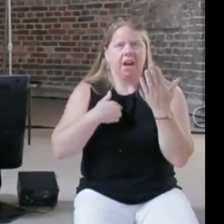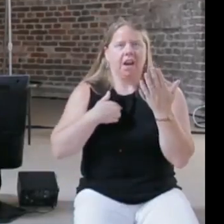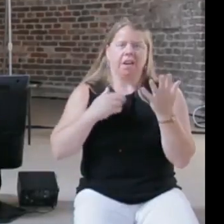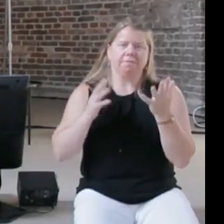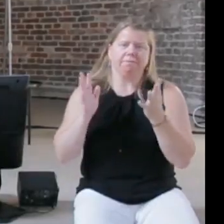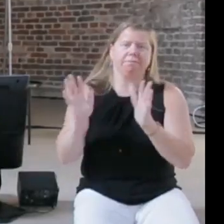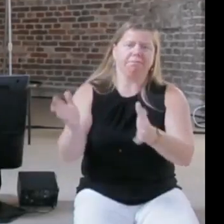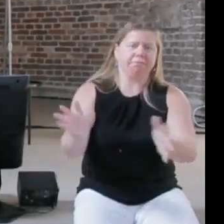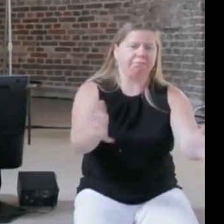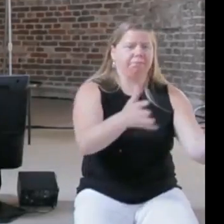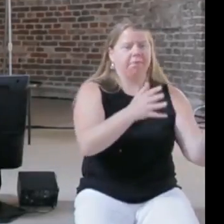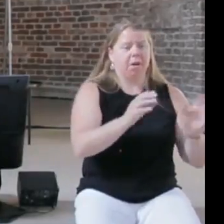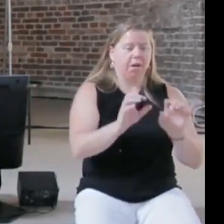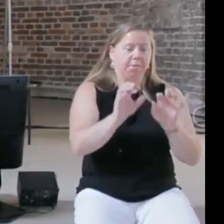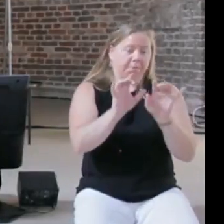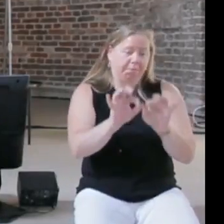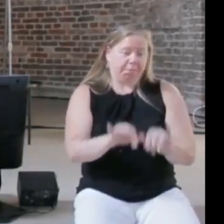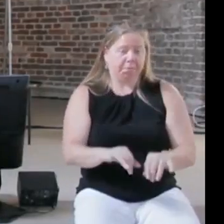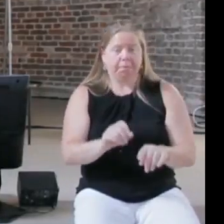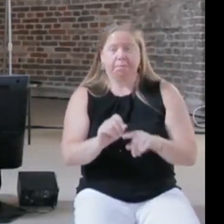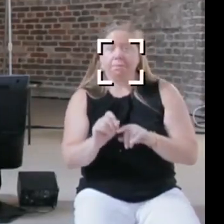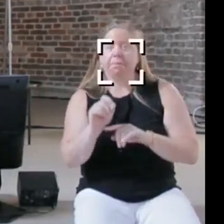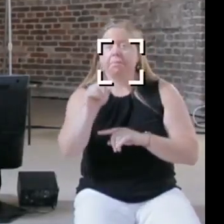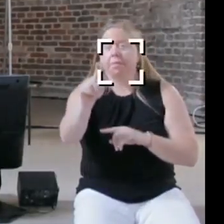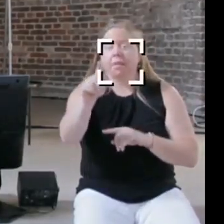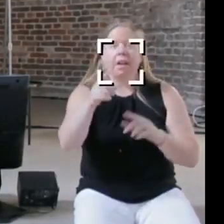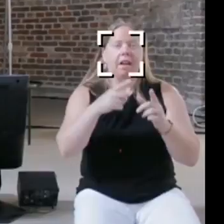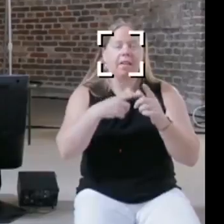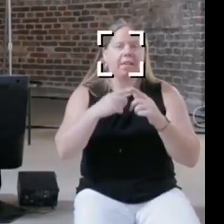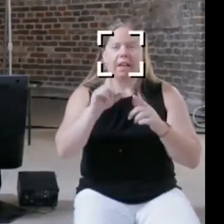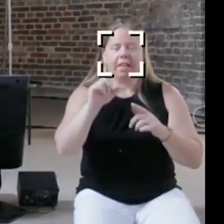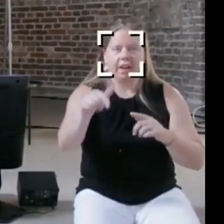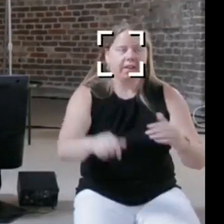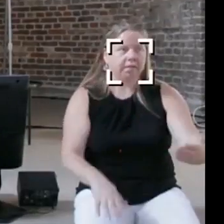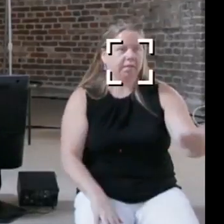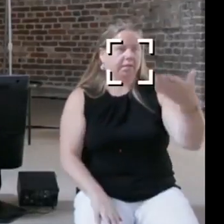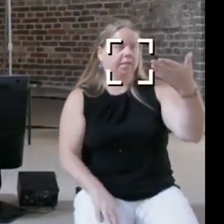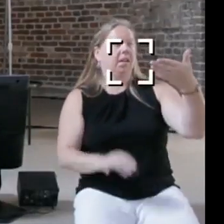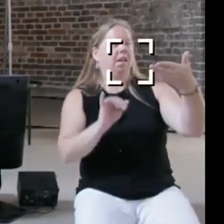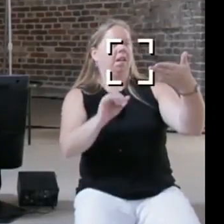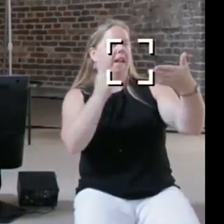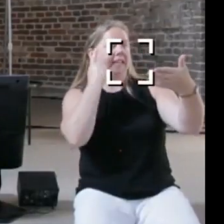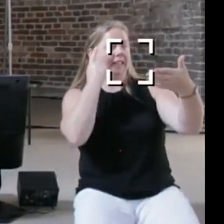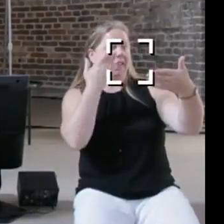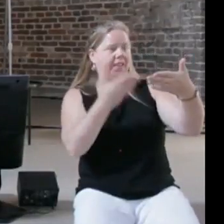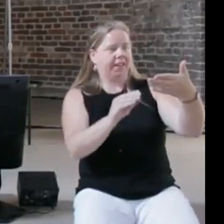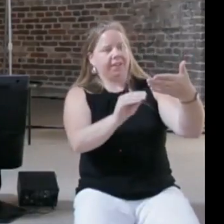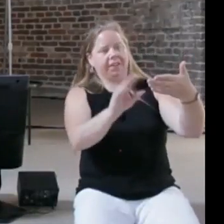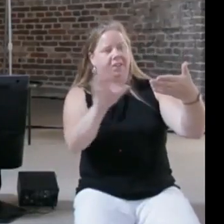digitally and plays it back to me in a super visual way and I understand this is just affecting